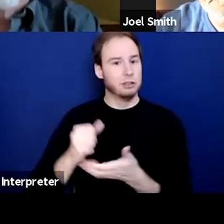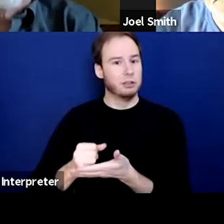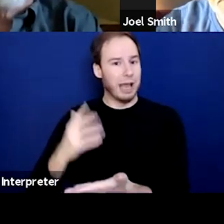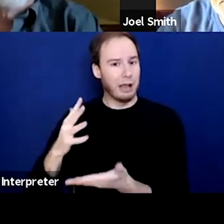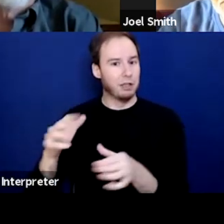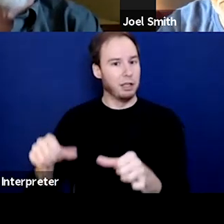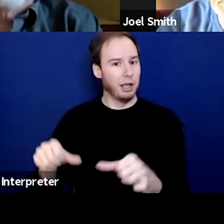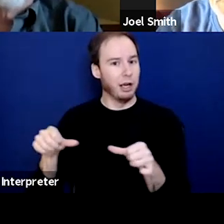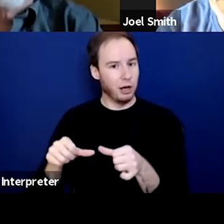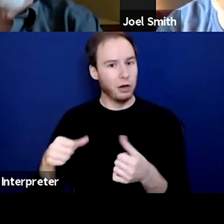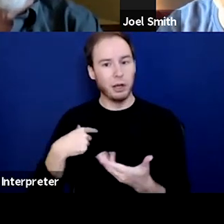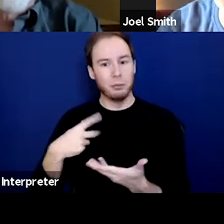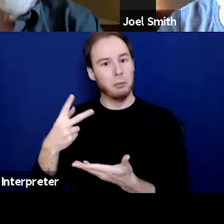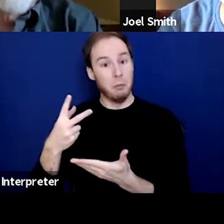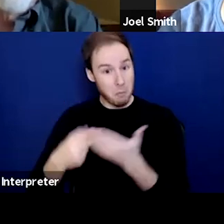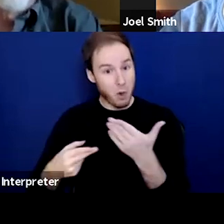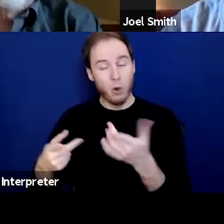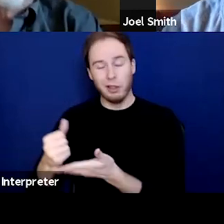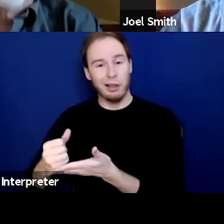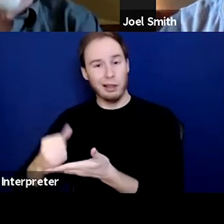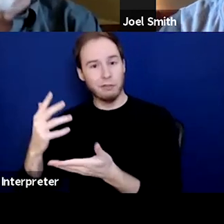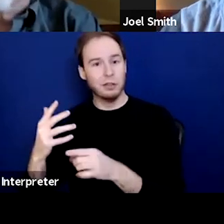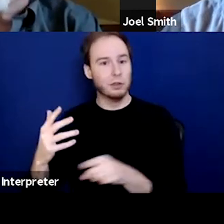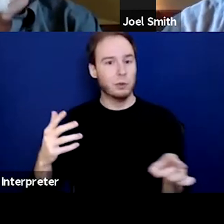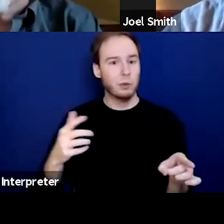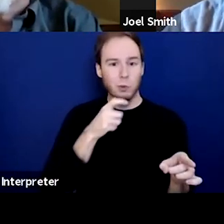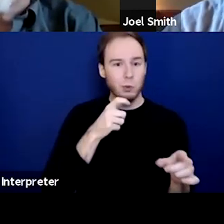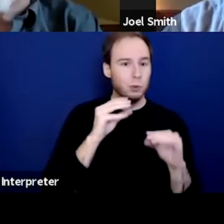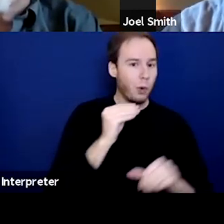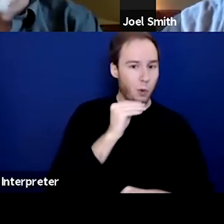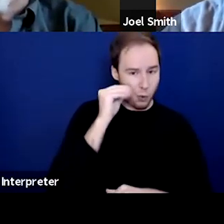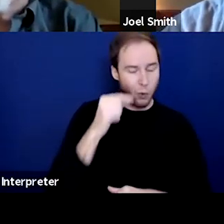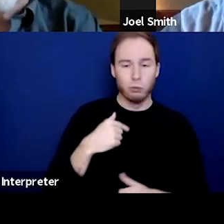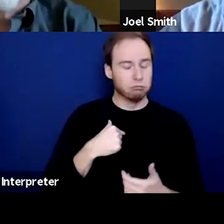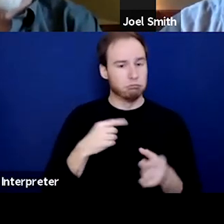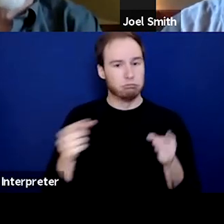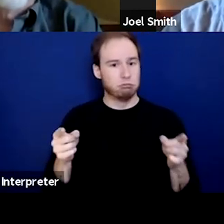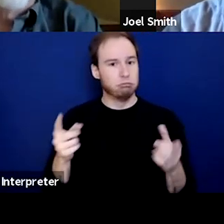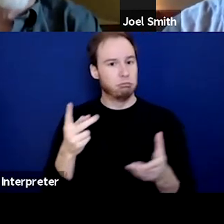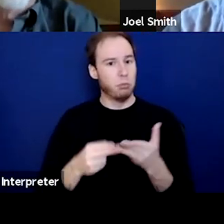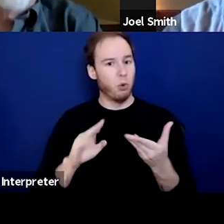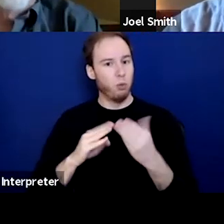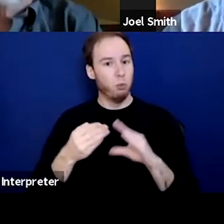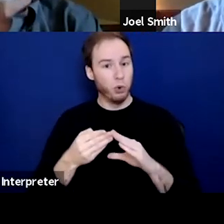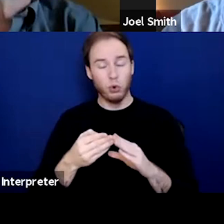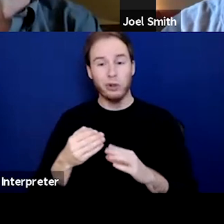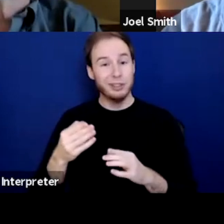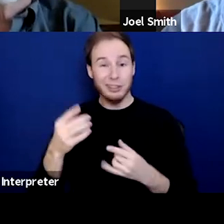I work with both affluent and those who are experiencing homelessness. And if it's an all or nothing thing, we lose people.